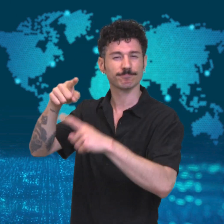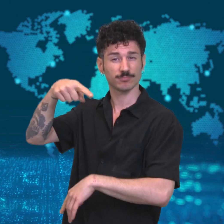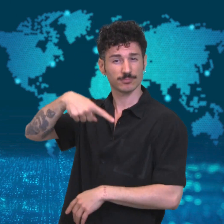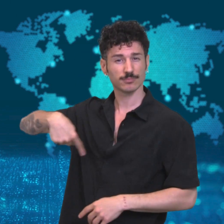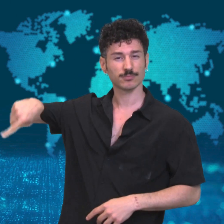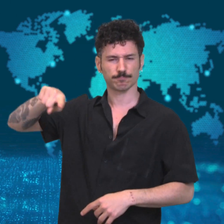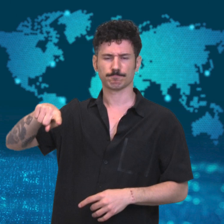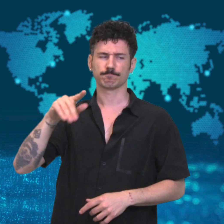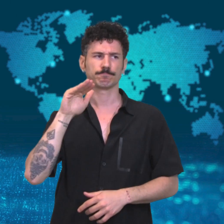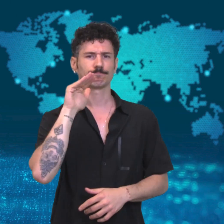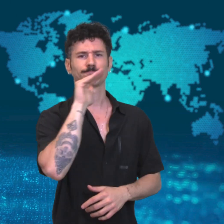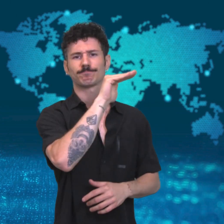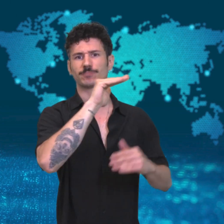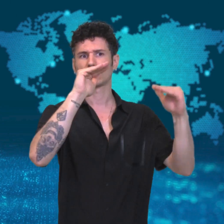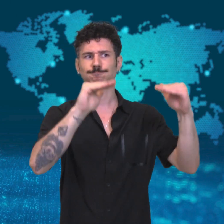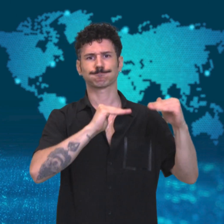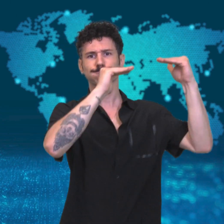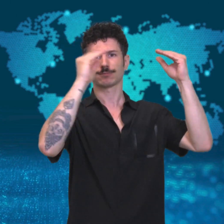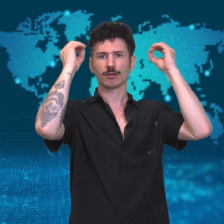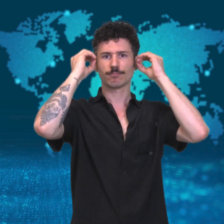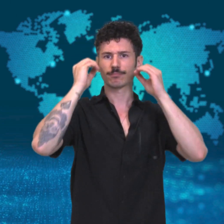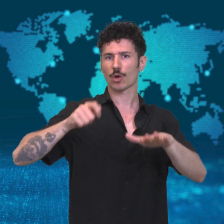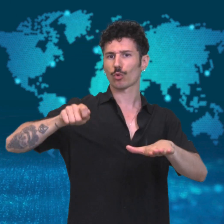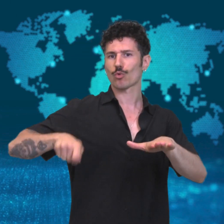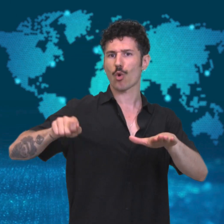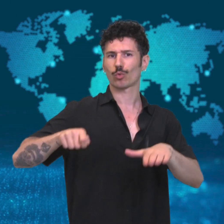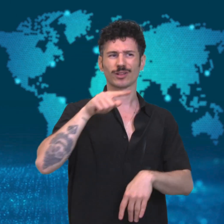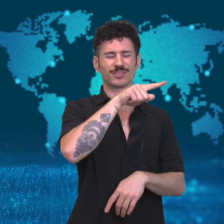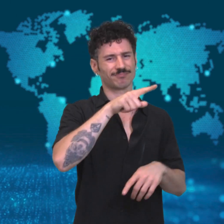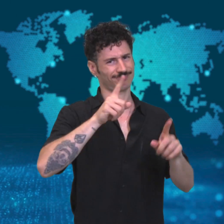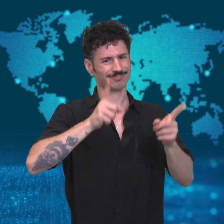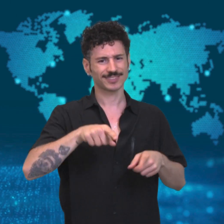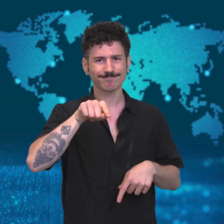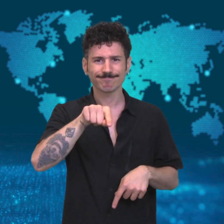that the new ban be reviewed by the